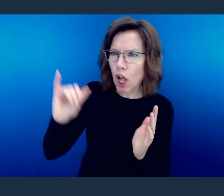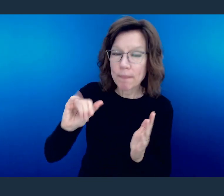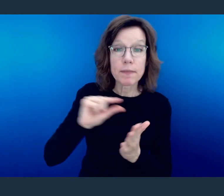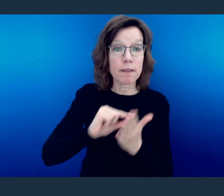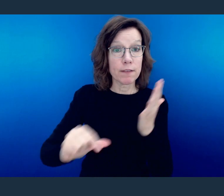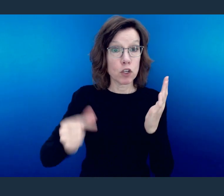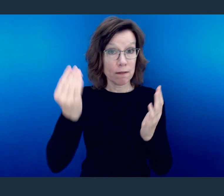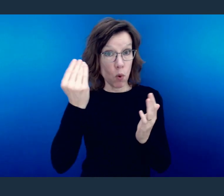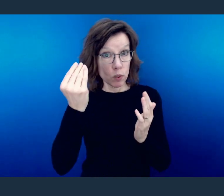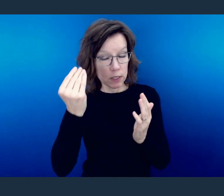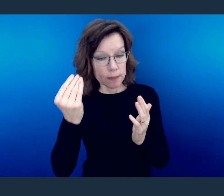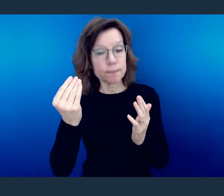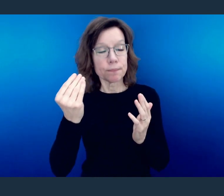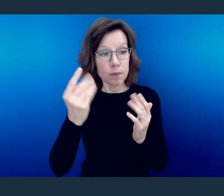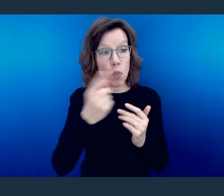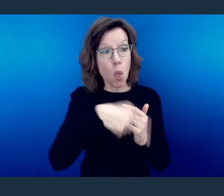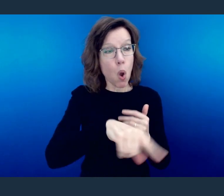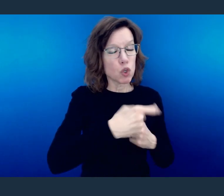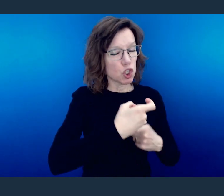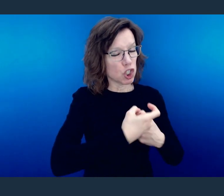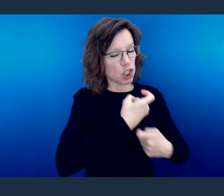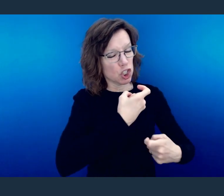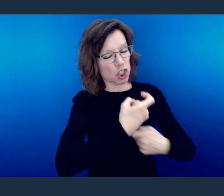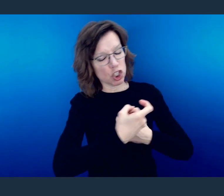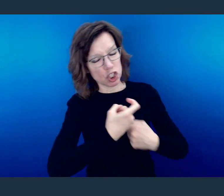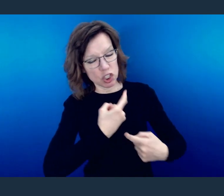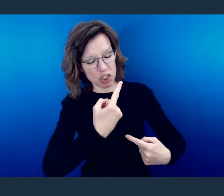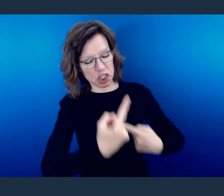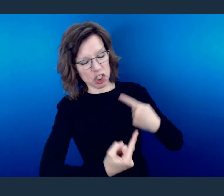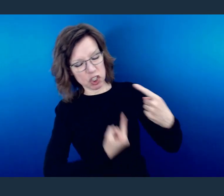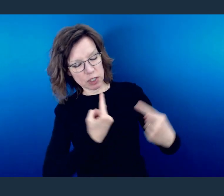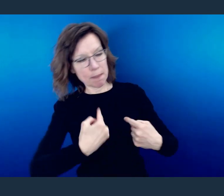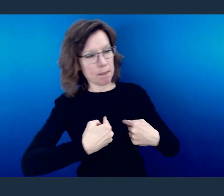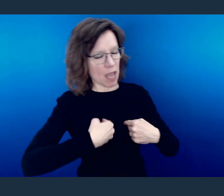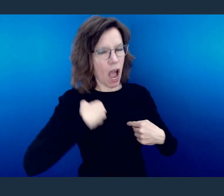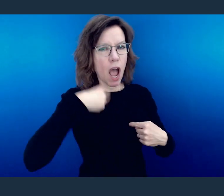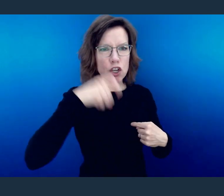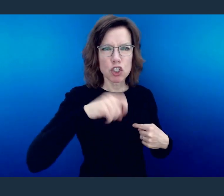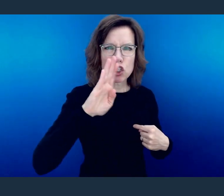In verse 14, he says that we're to bless those who persecute us and bless and do not curse.